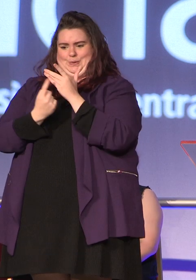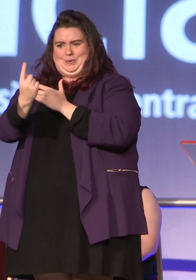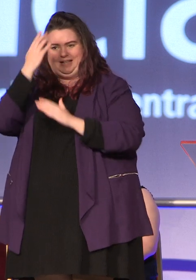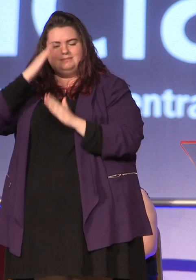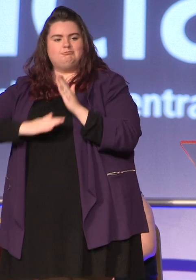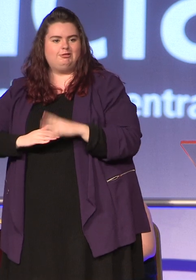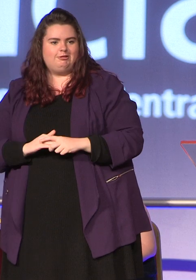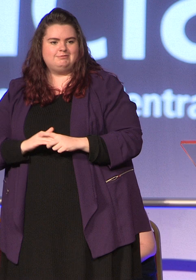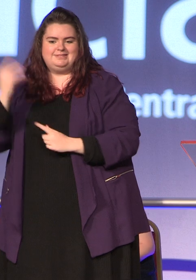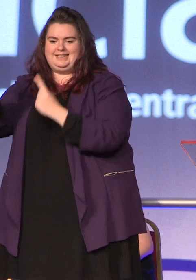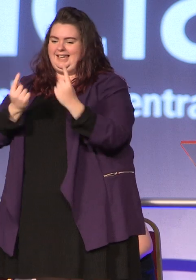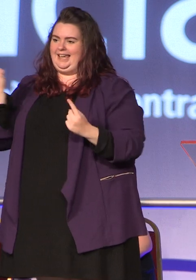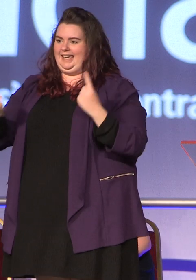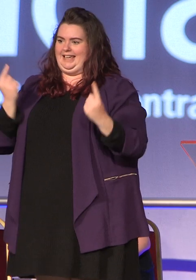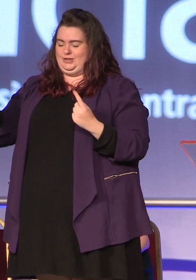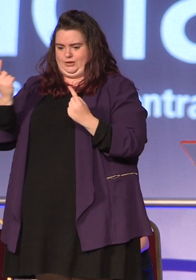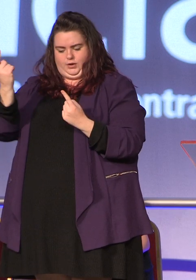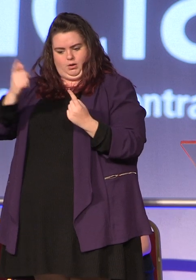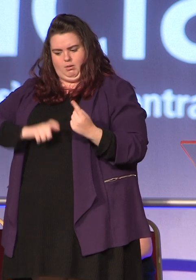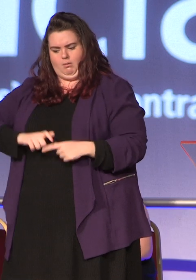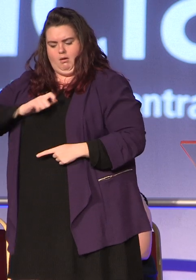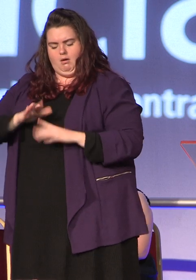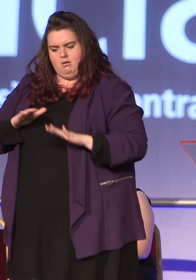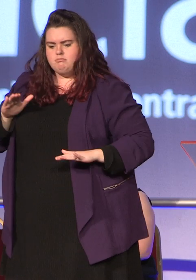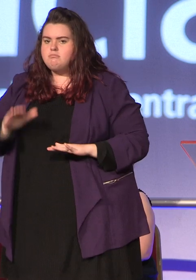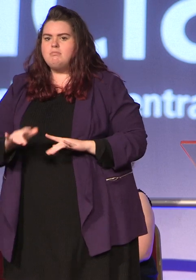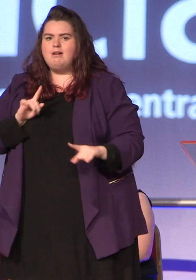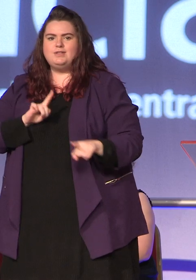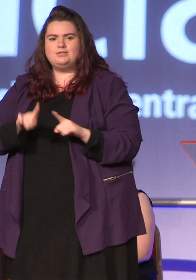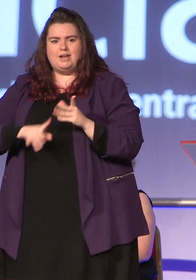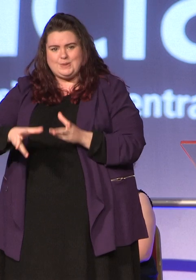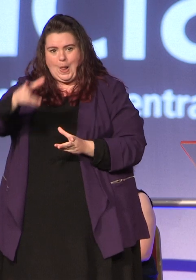out there and came to UCLan to open yourselves up to higher education and